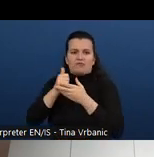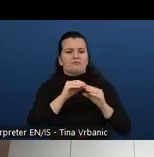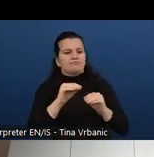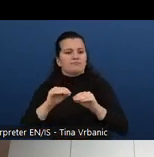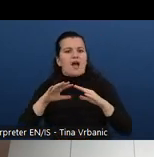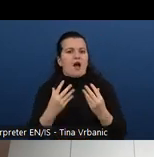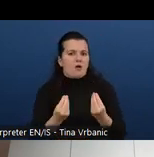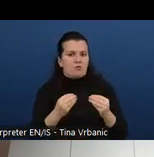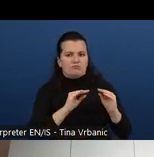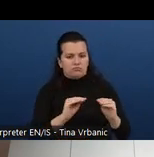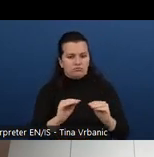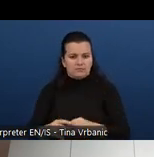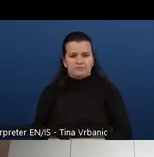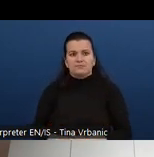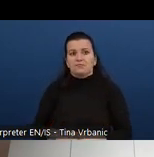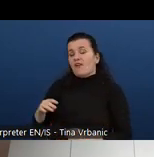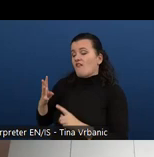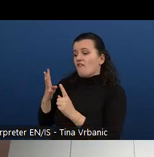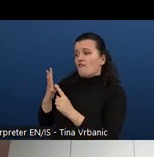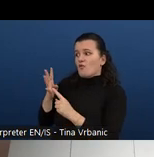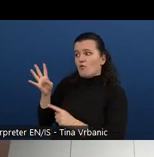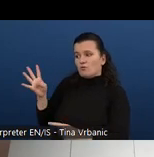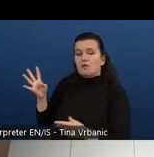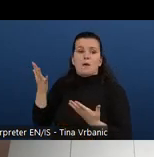And then also in the procurists that need to write their own requirements, we think